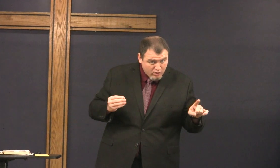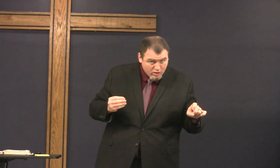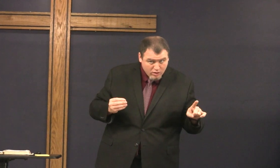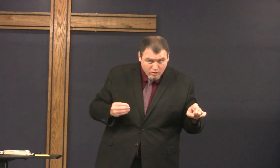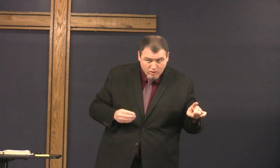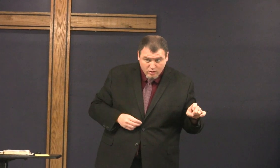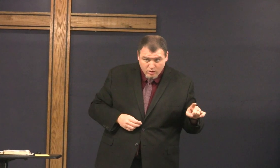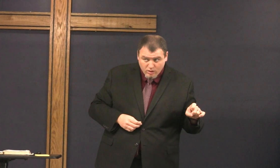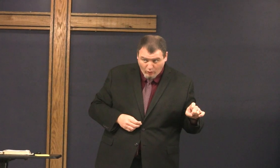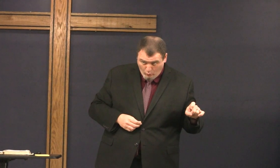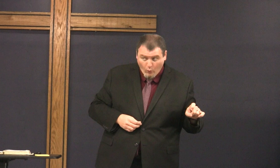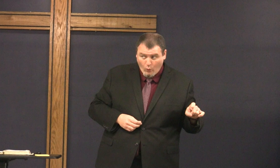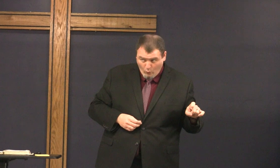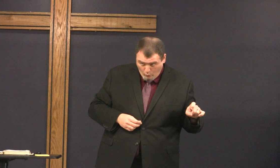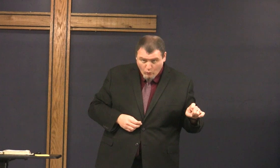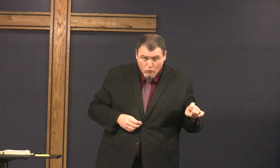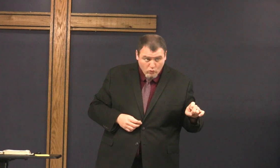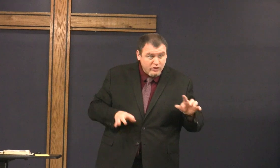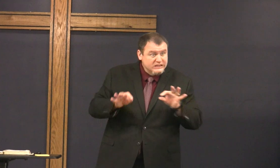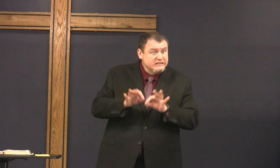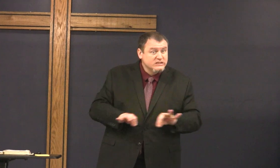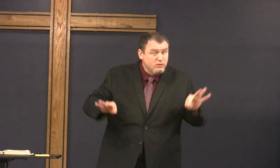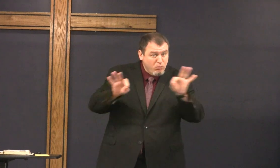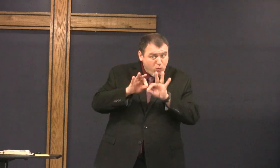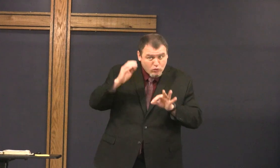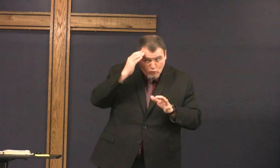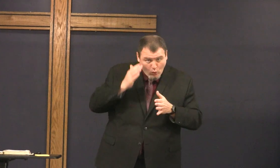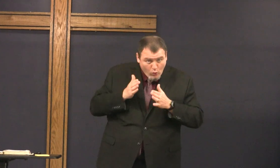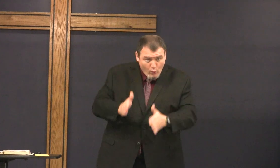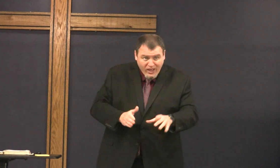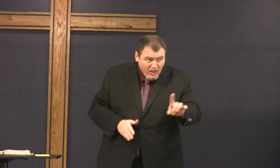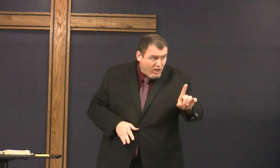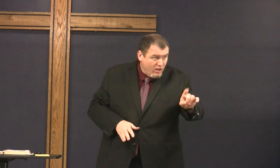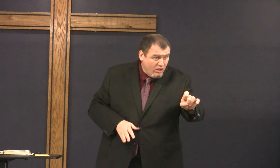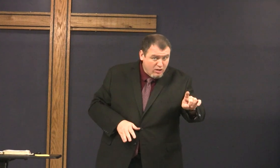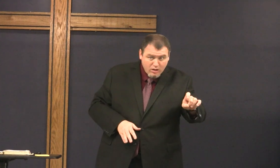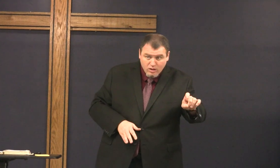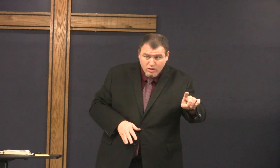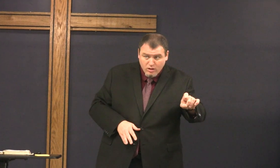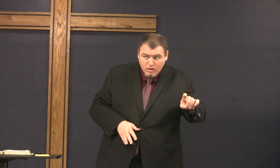is it important to know where he's going yes is it important to know the way